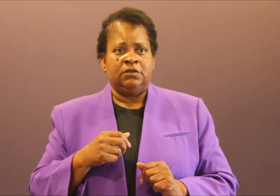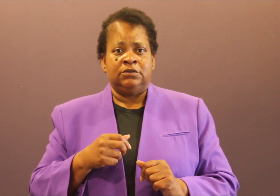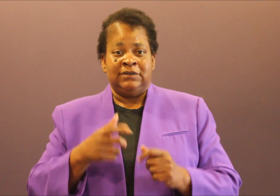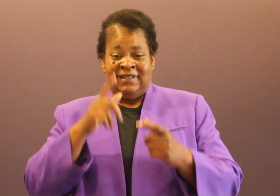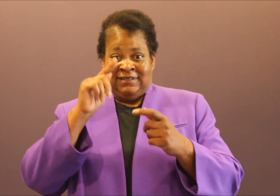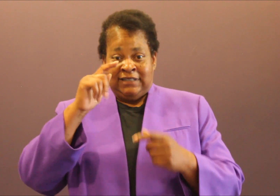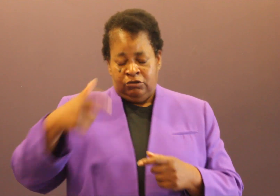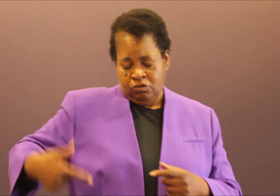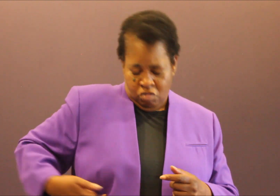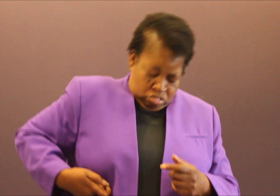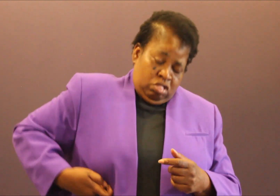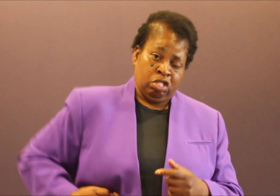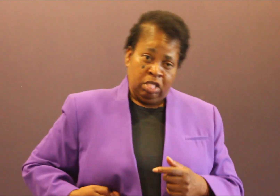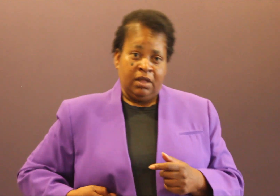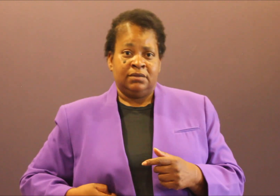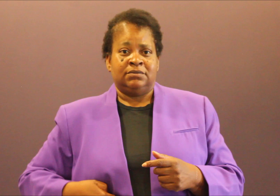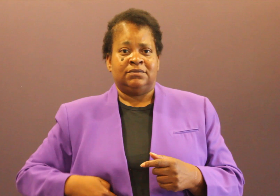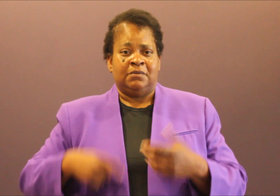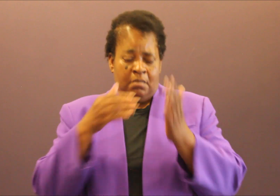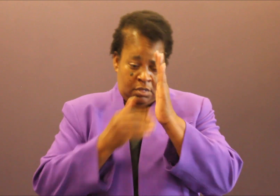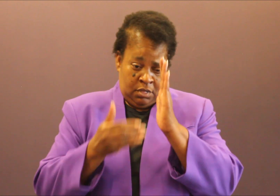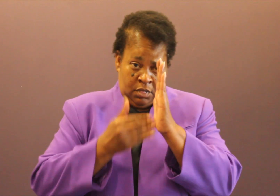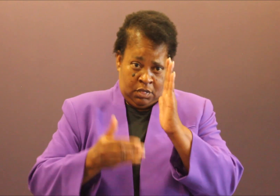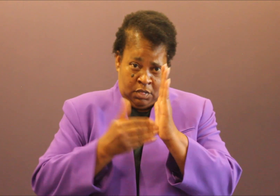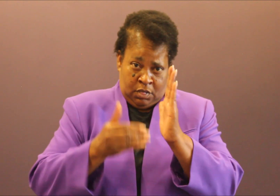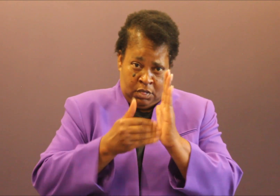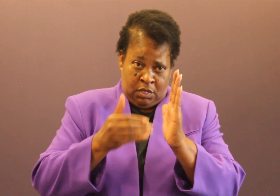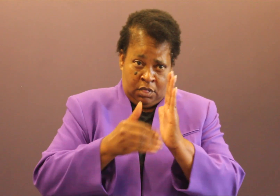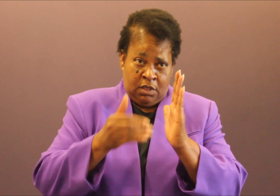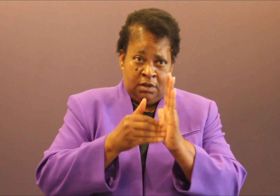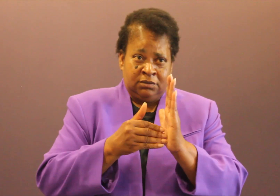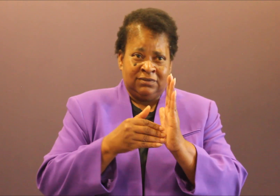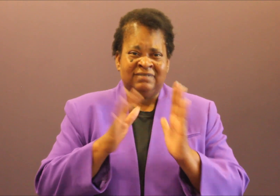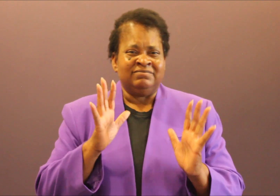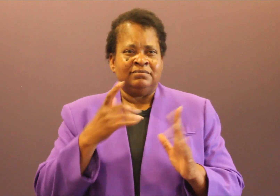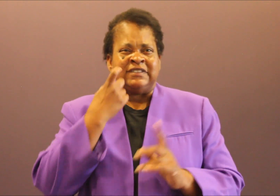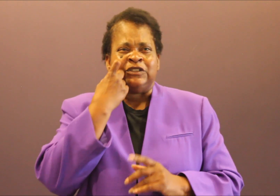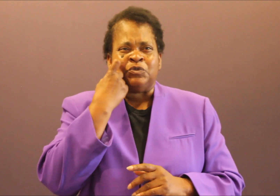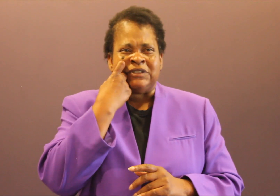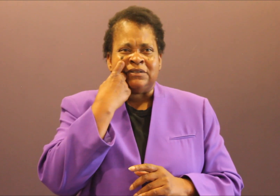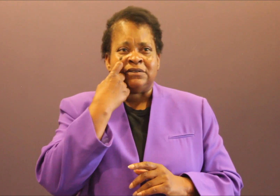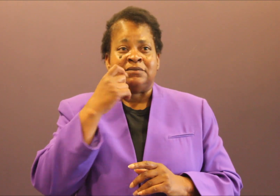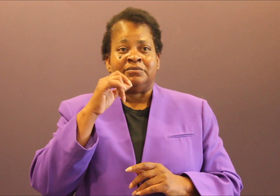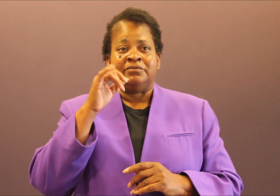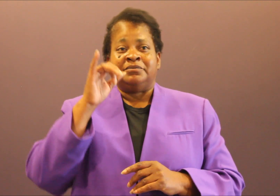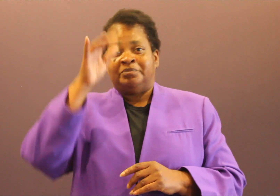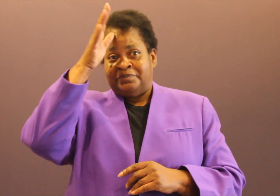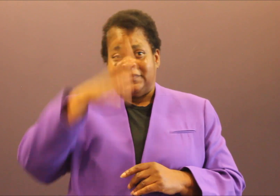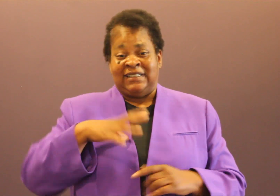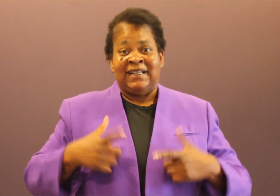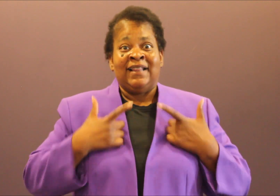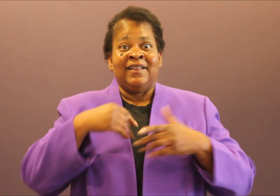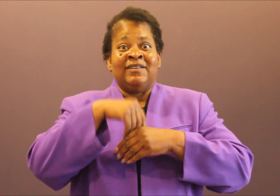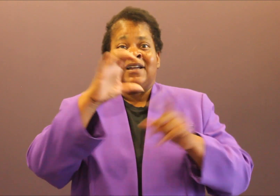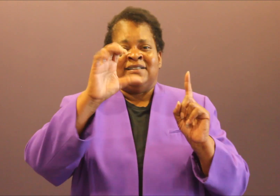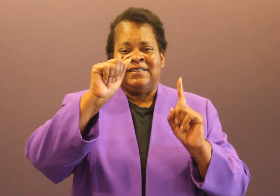he killed the guy over in Casey. We have a police chief who's been in a department